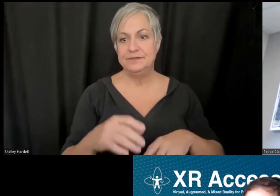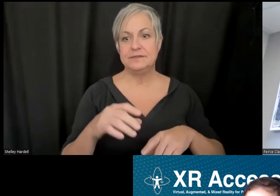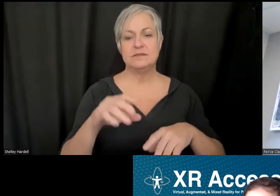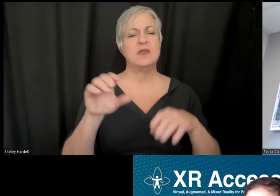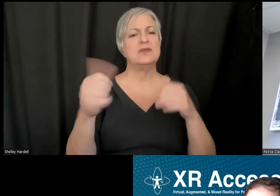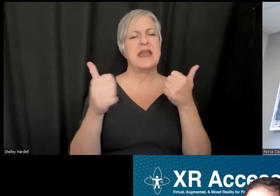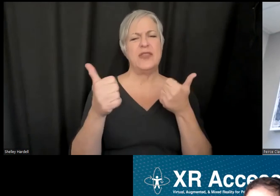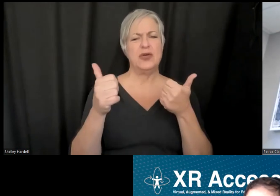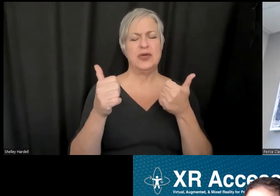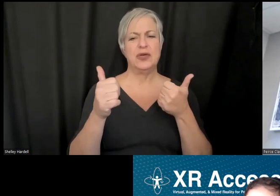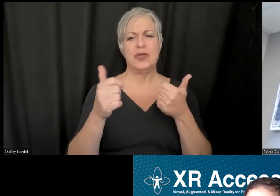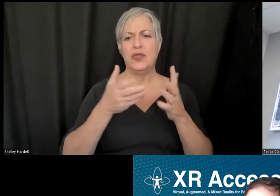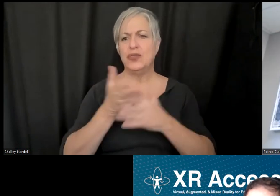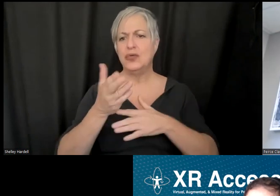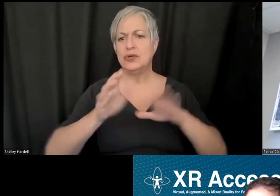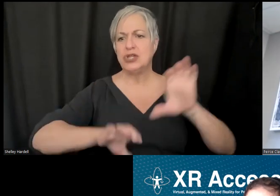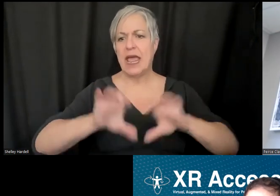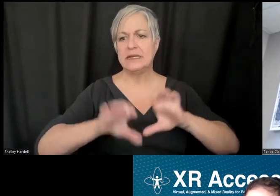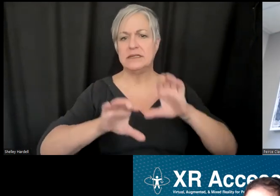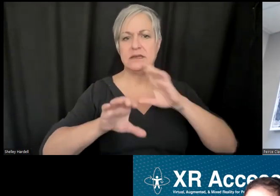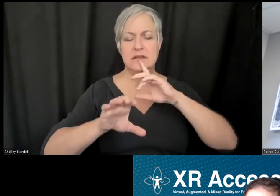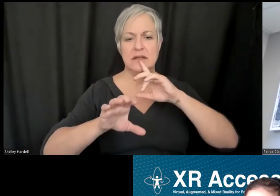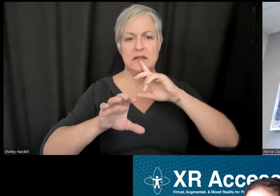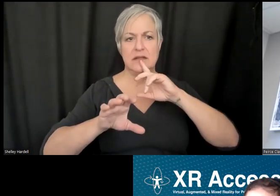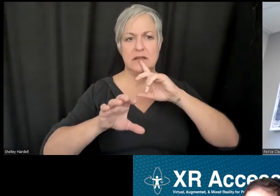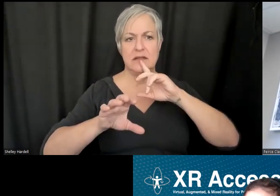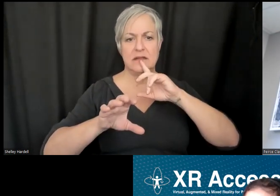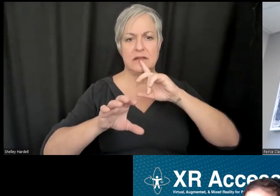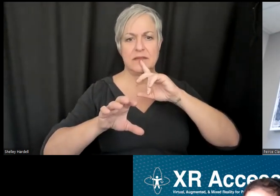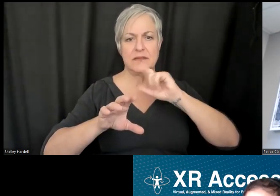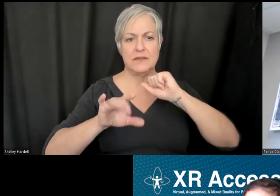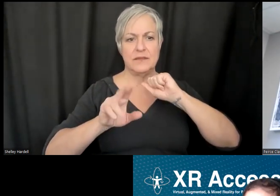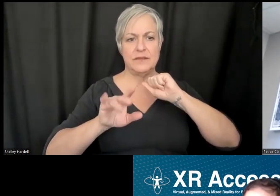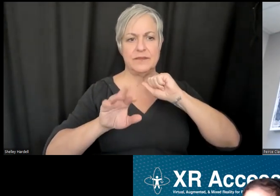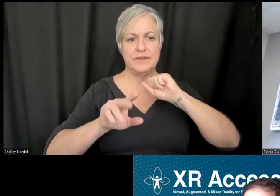from chat. Let's see... Coming back up so I don't skip anybody.